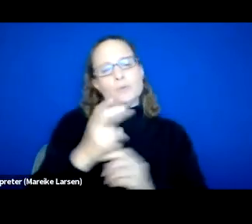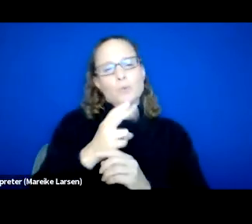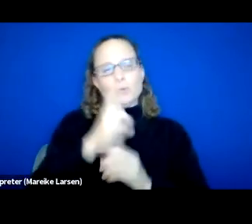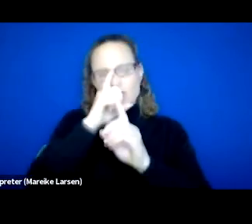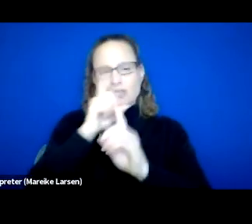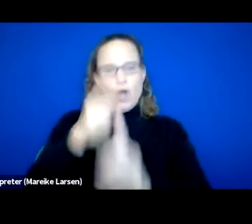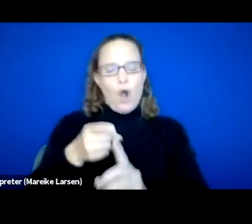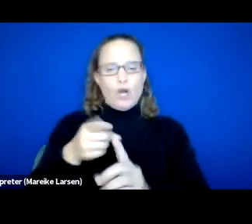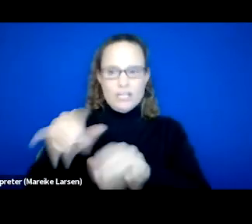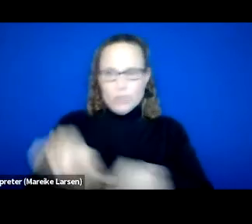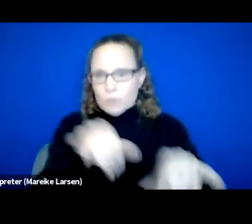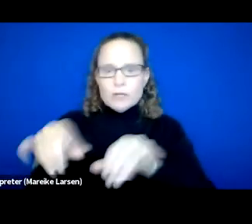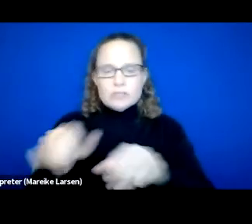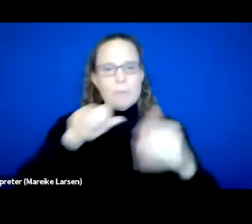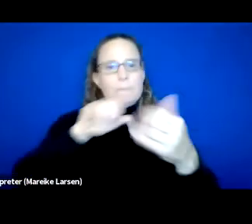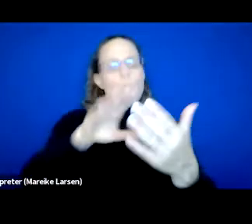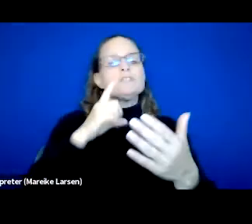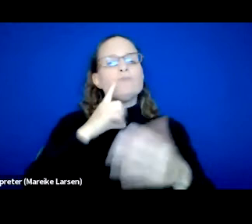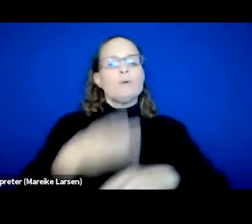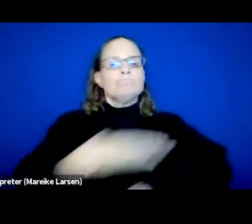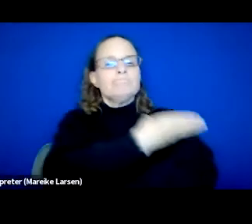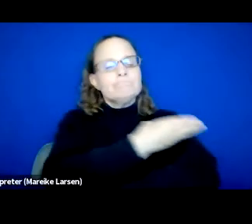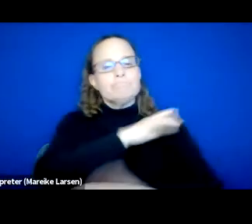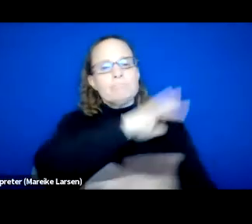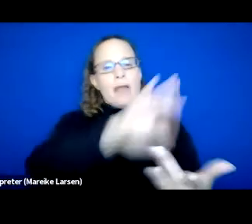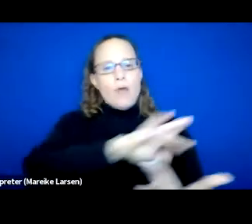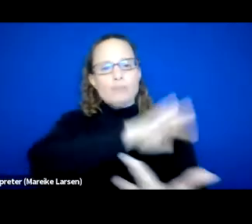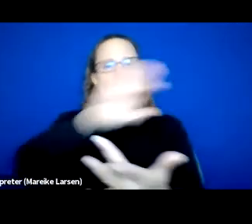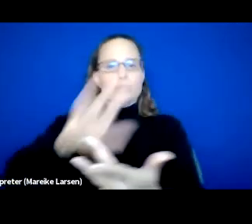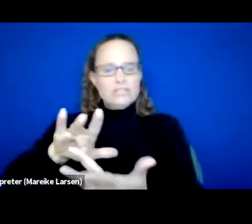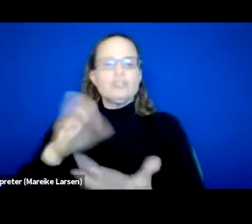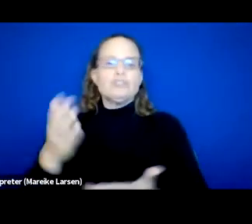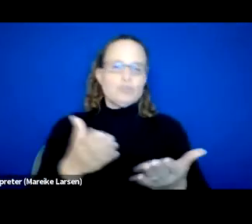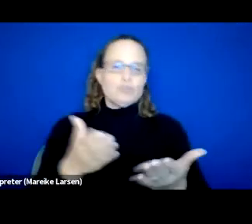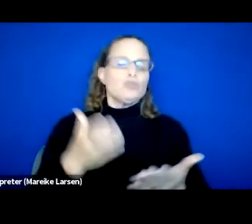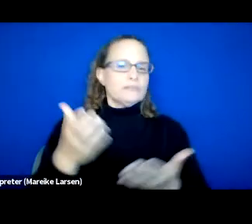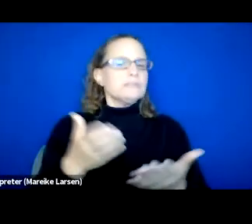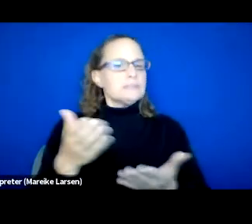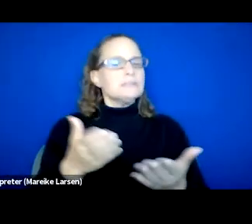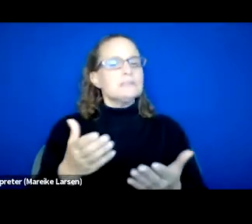to offer improved outreach and service delivery that works to correct disparities across the population.